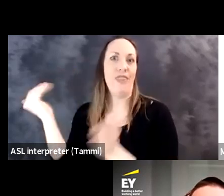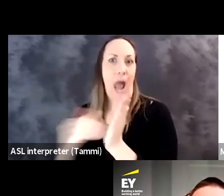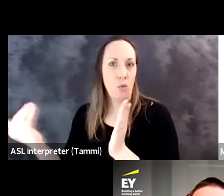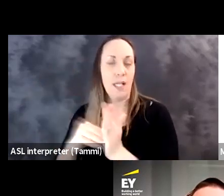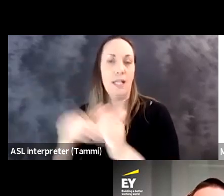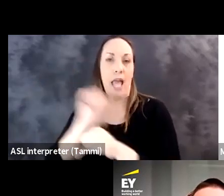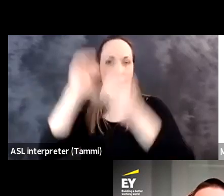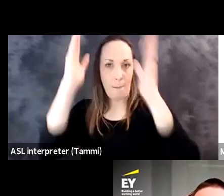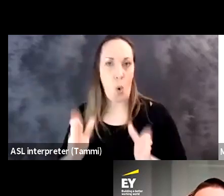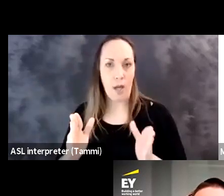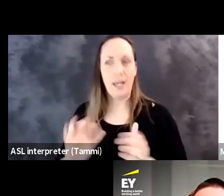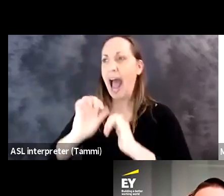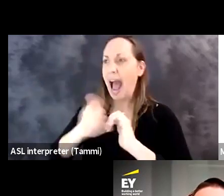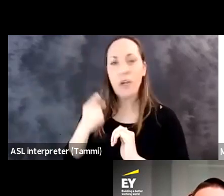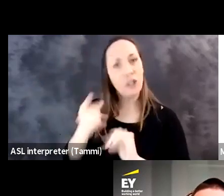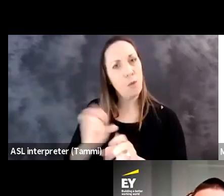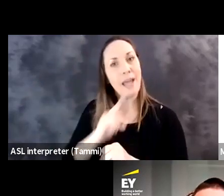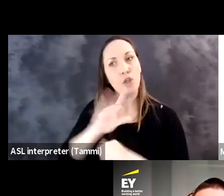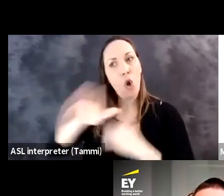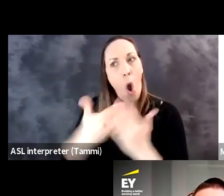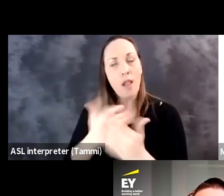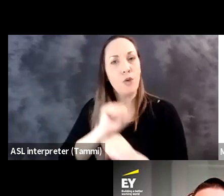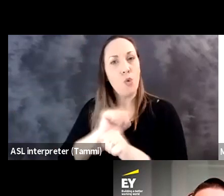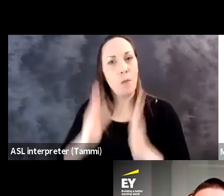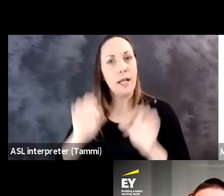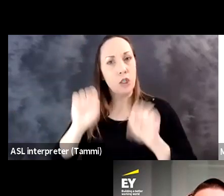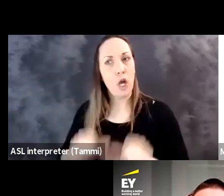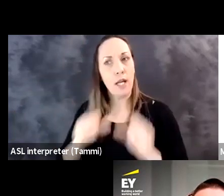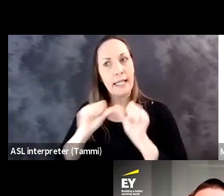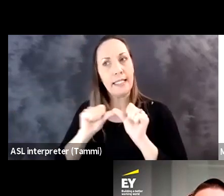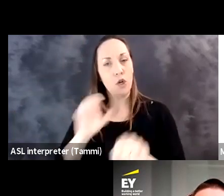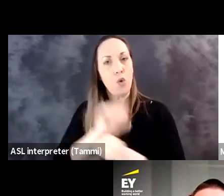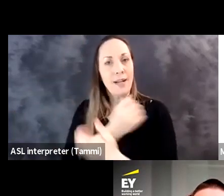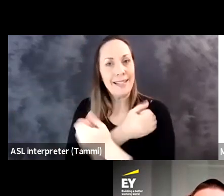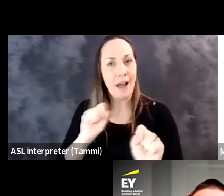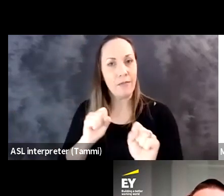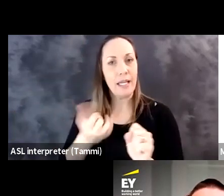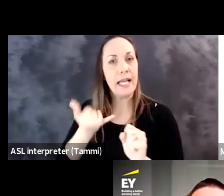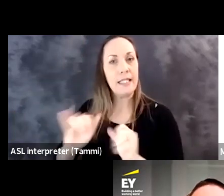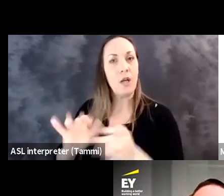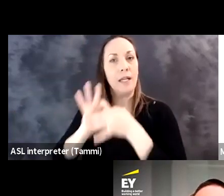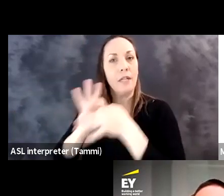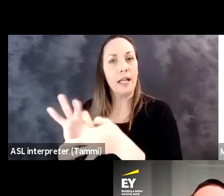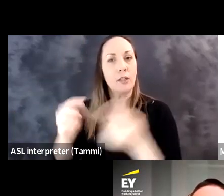thousands of employees. How did you all ensure that your employees could continue working safely